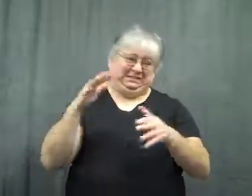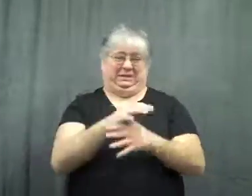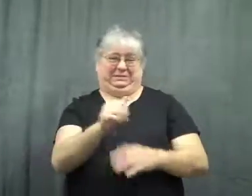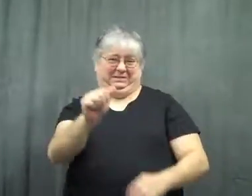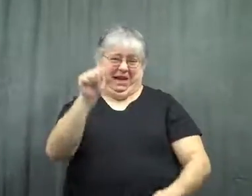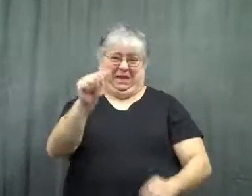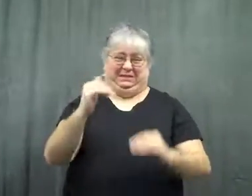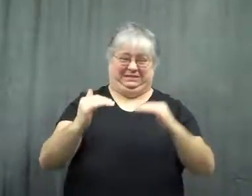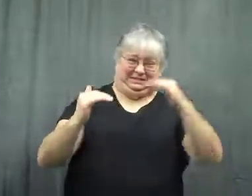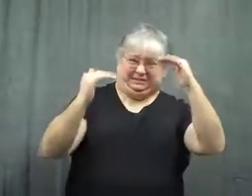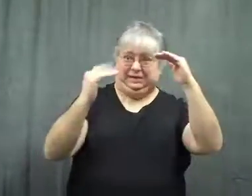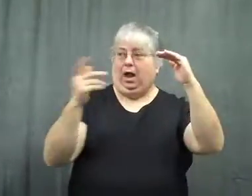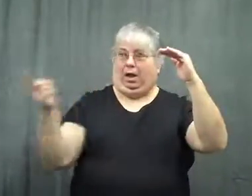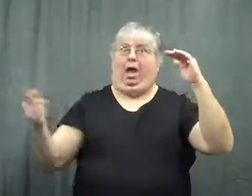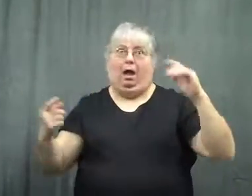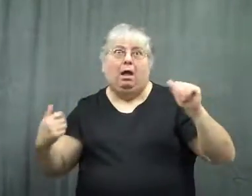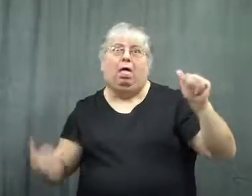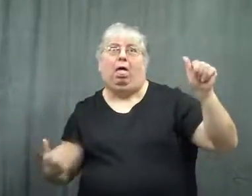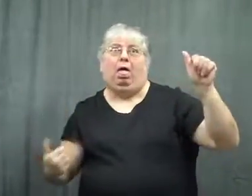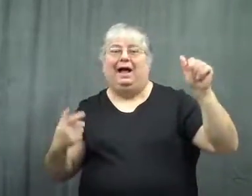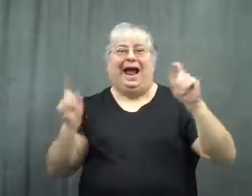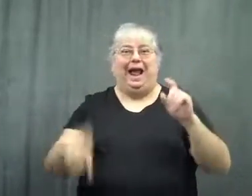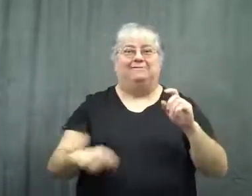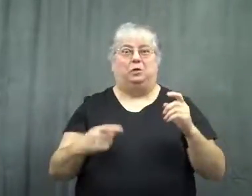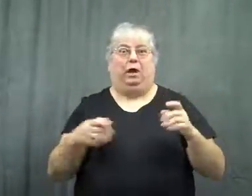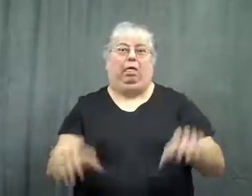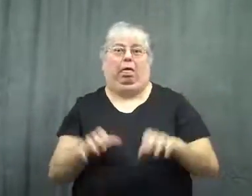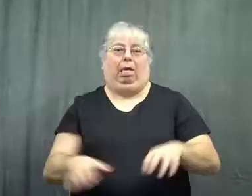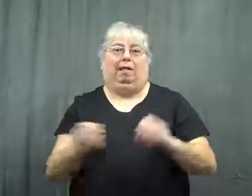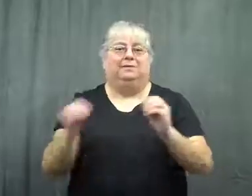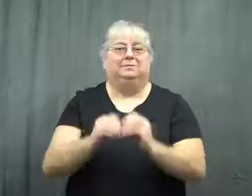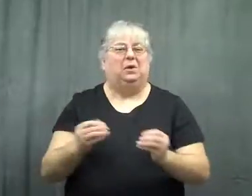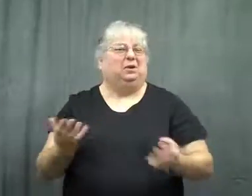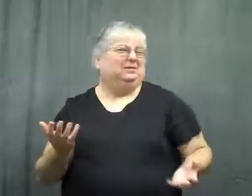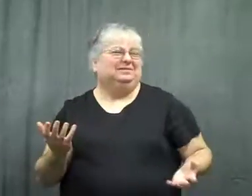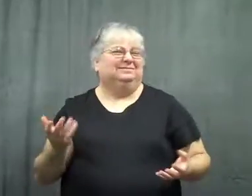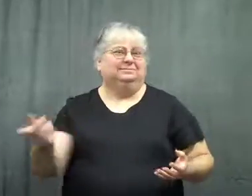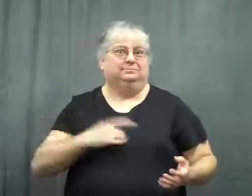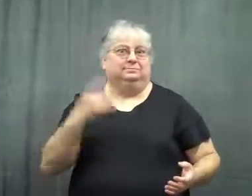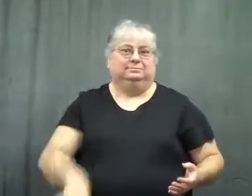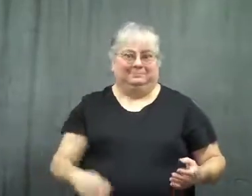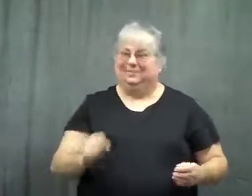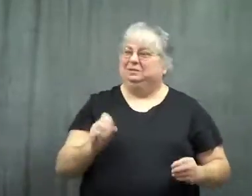With me getting high scores, everyone else had to work harder.